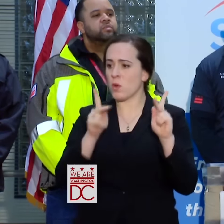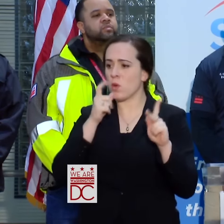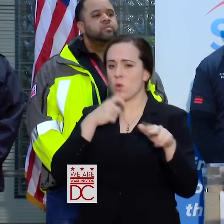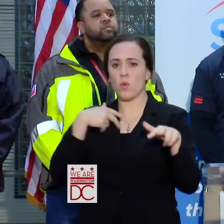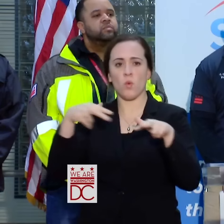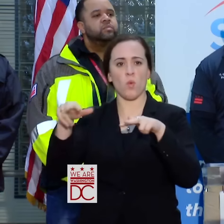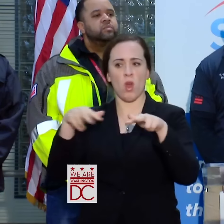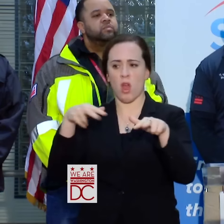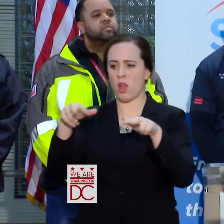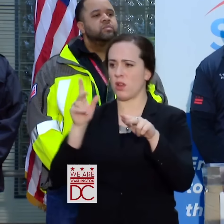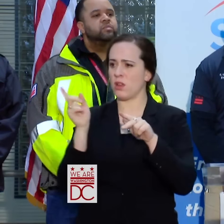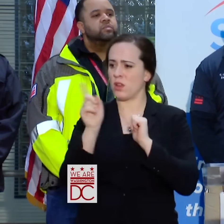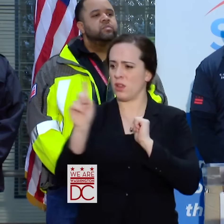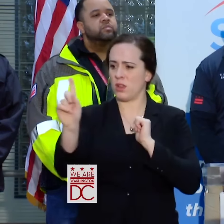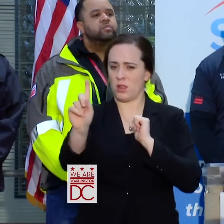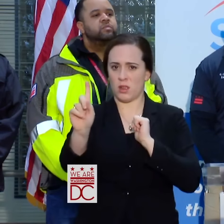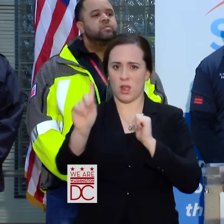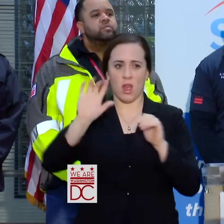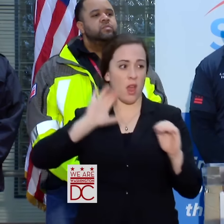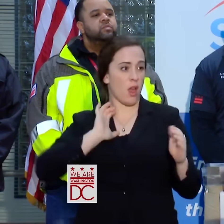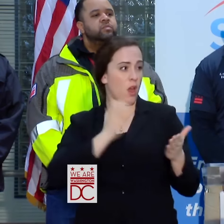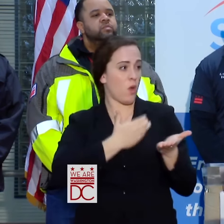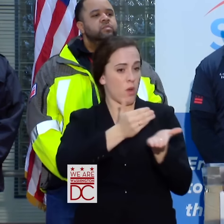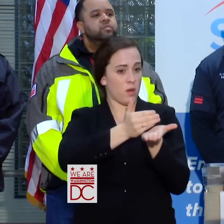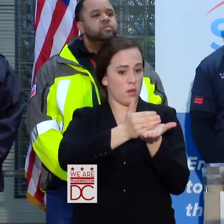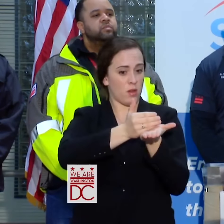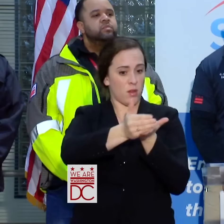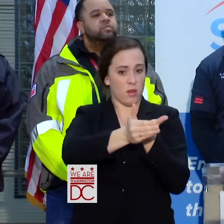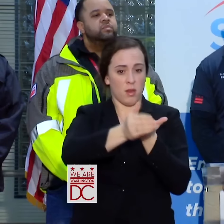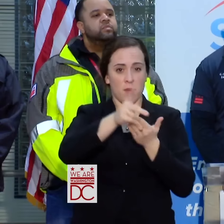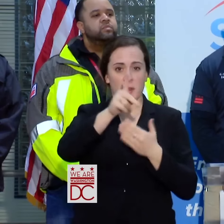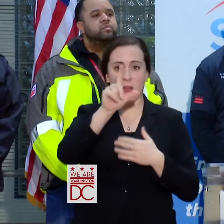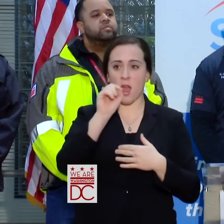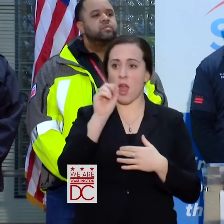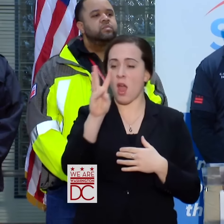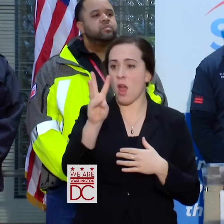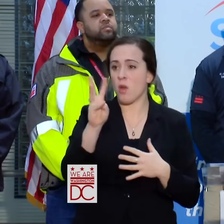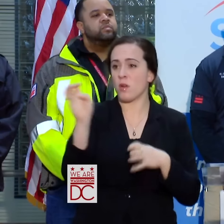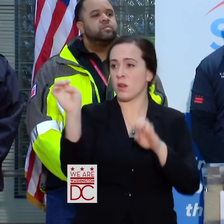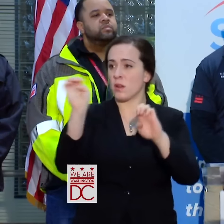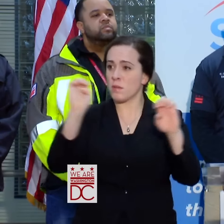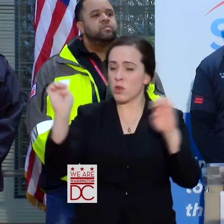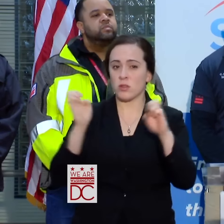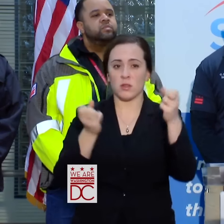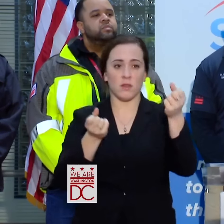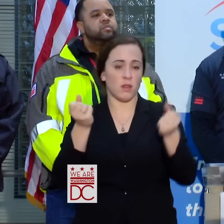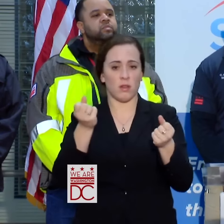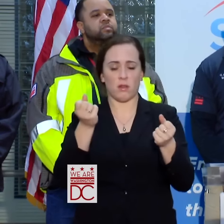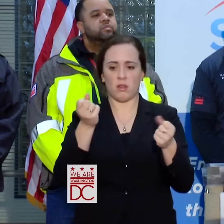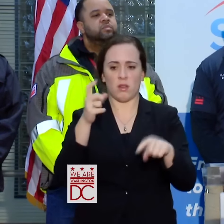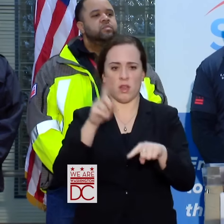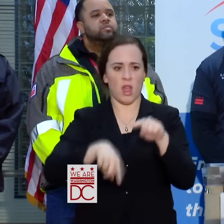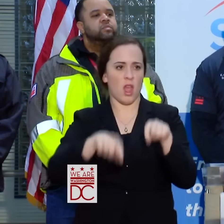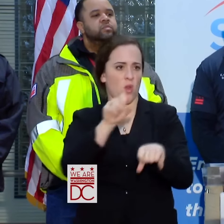OUR PLOWS AND EMERGENCY VEHICLES CANNOT DO THEIR JOBS WITH YOU ON THE STREETS.